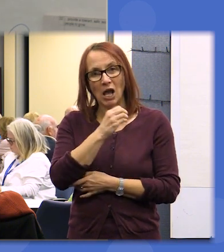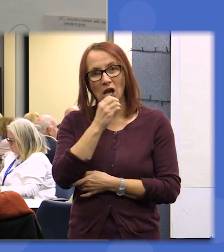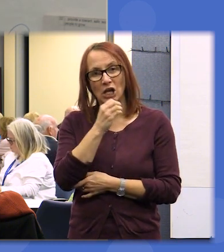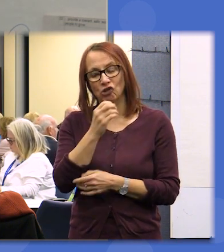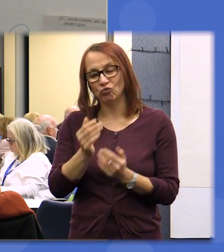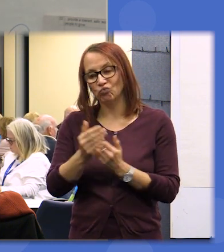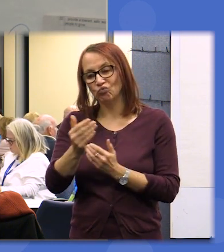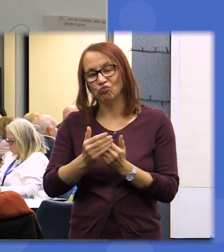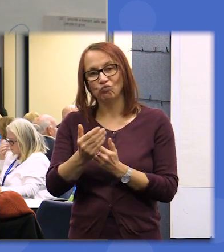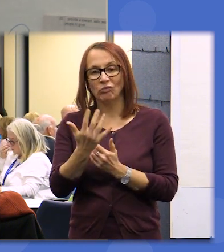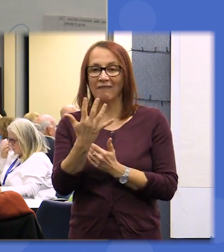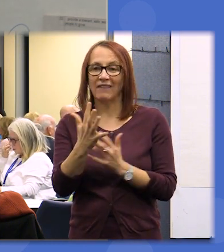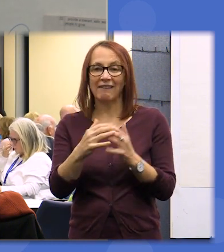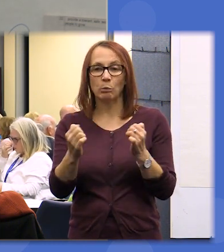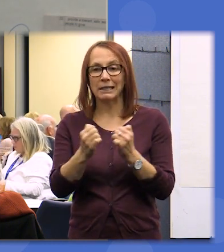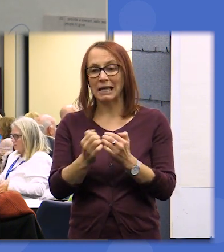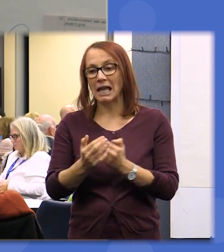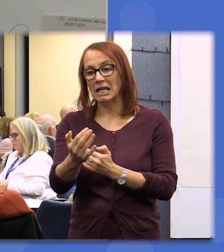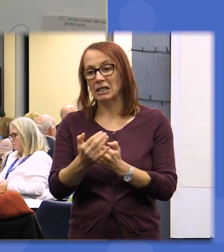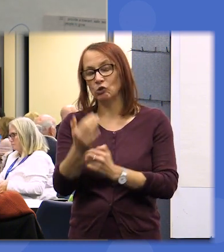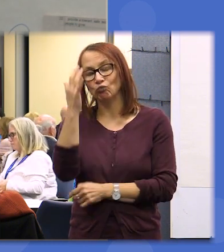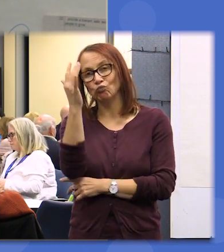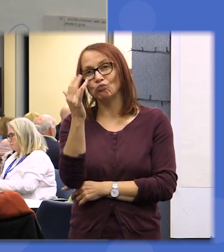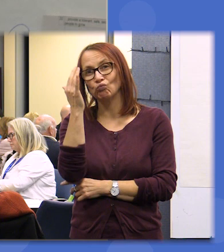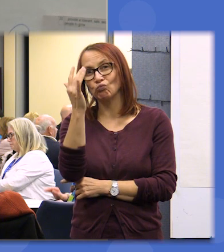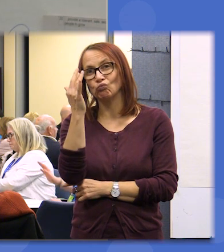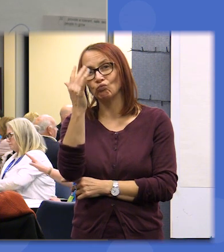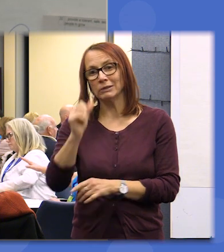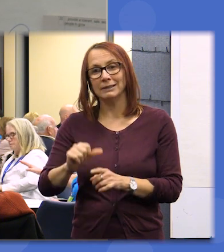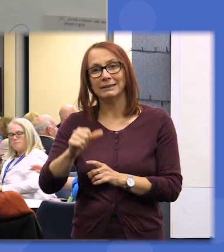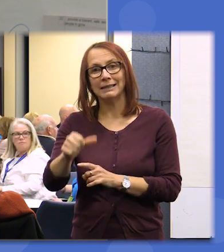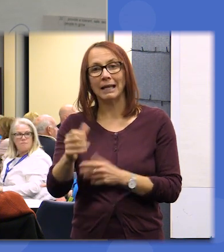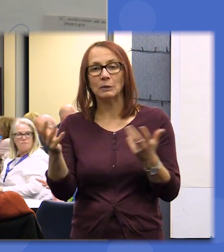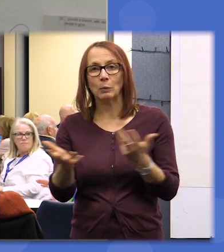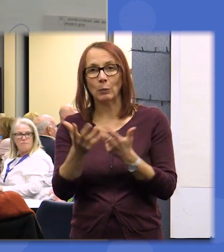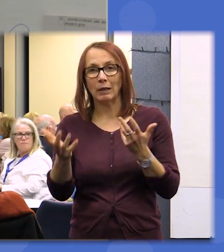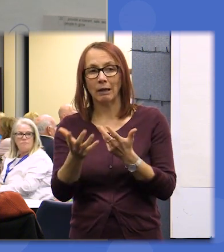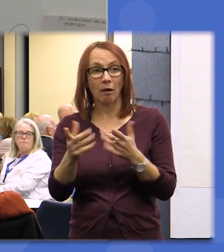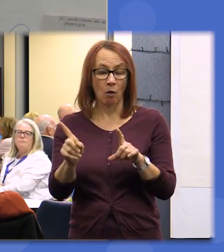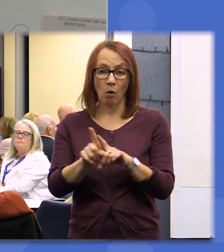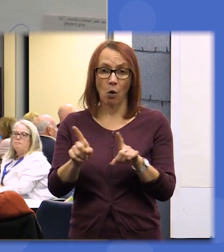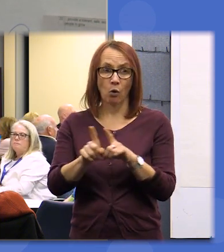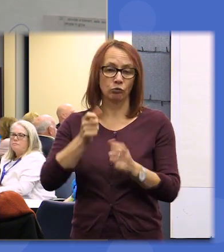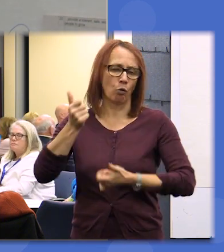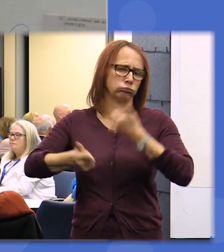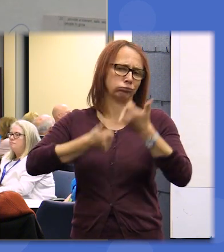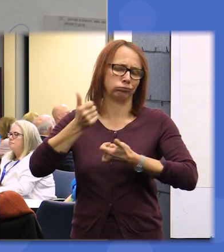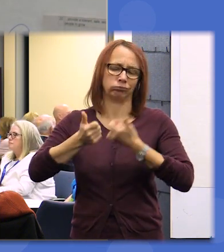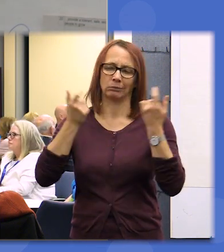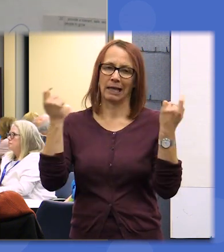five weekends about where we go next and and also celebrate the change of the